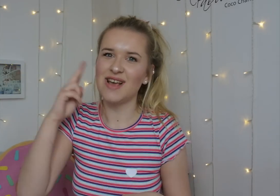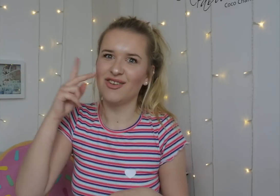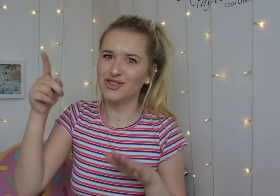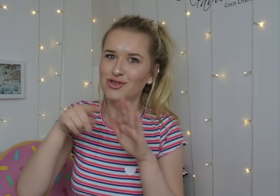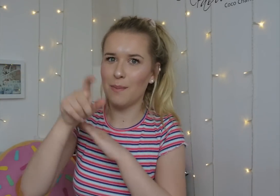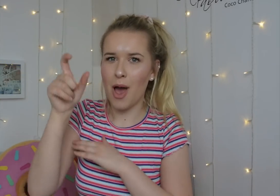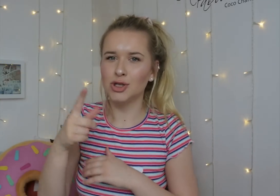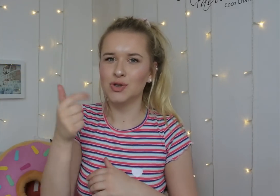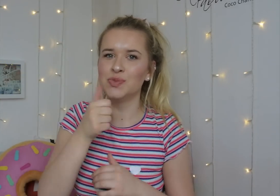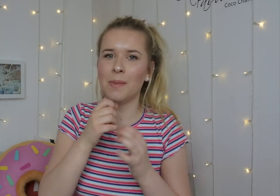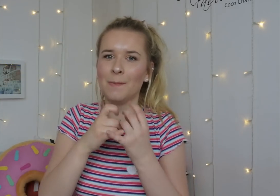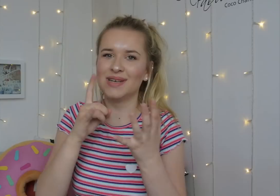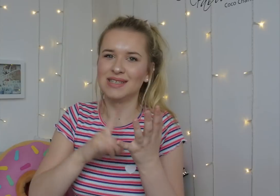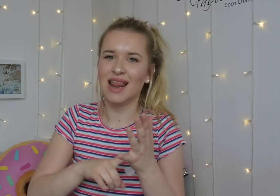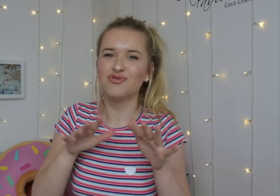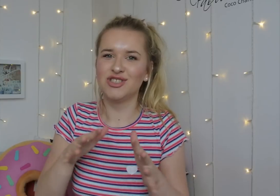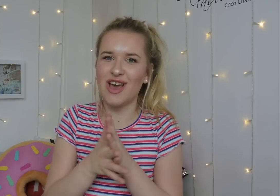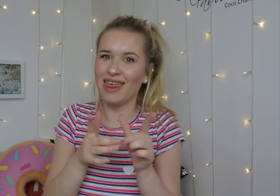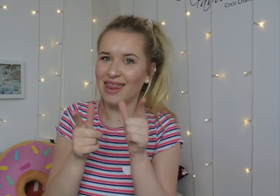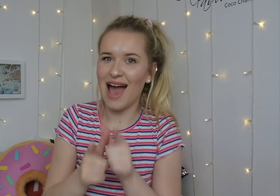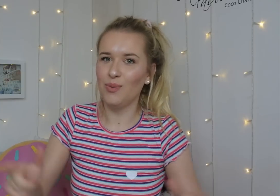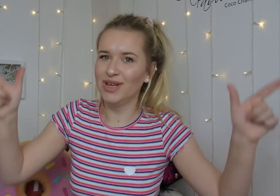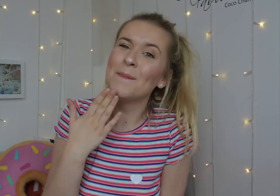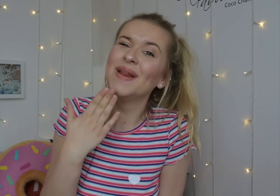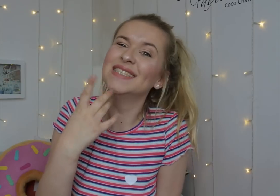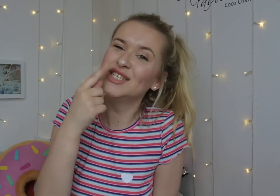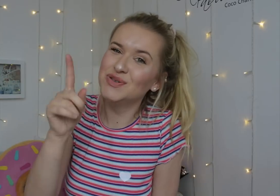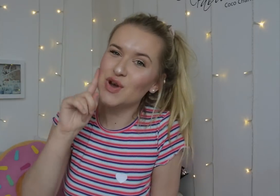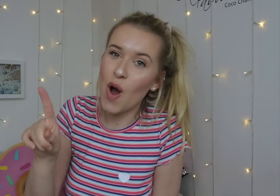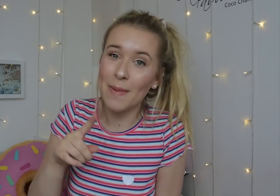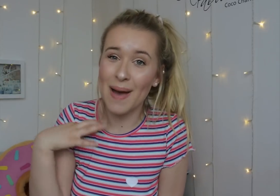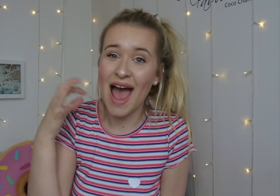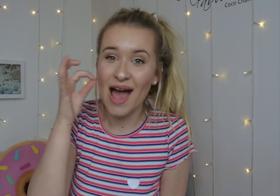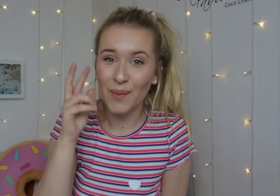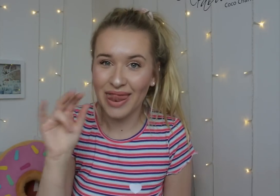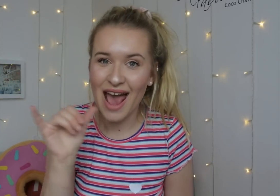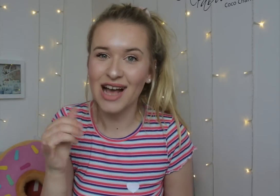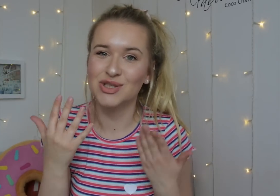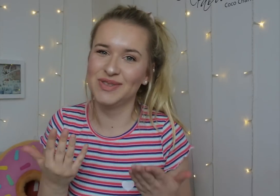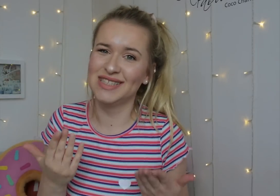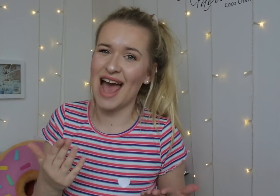I'm a deaf YouTuber who uses BSL (British Sign Language). Please can you ignore what my hair looks like today